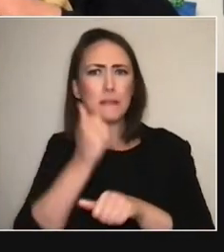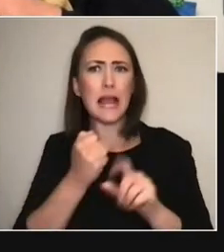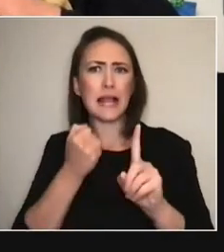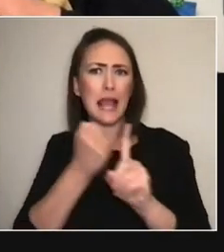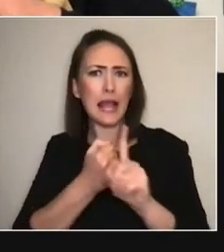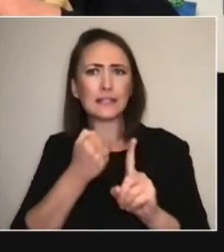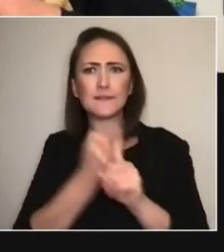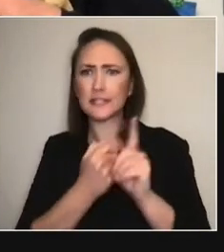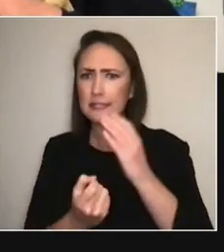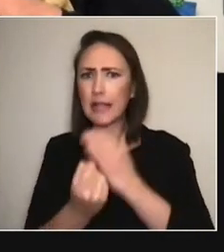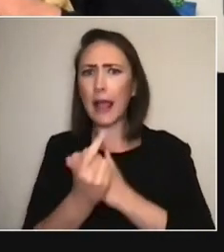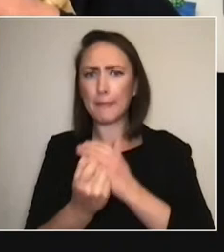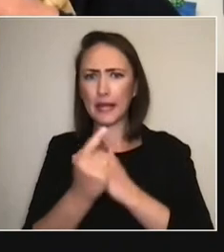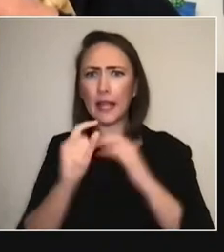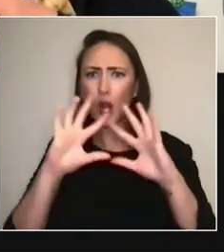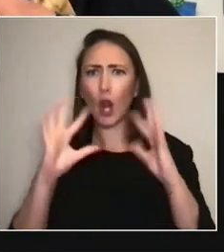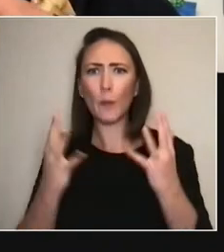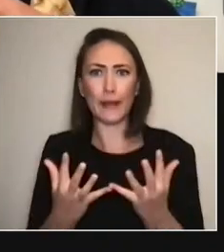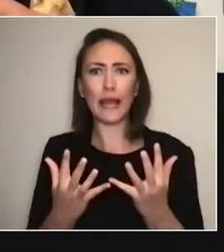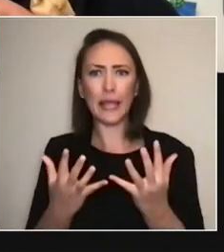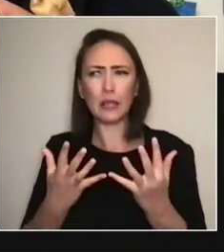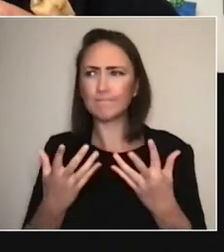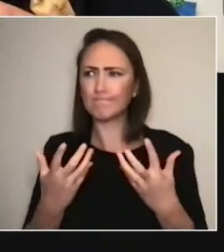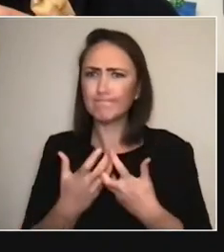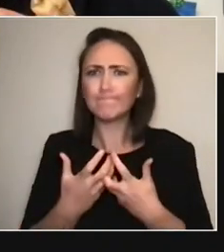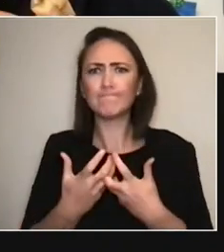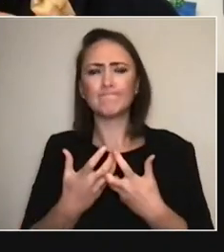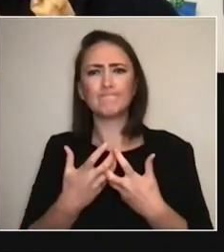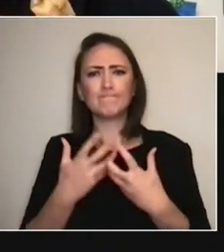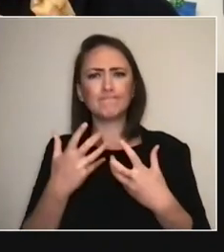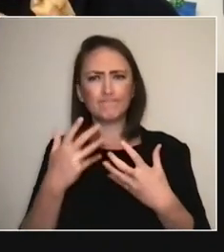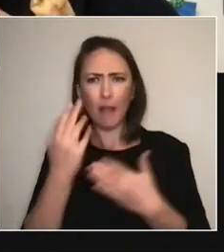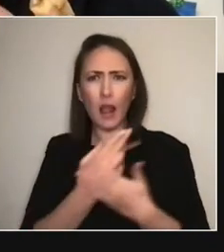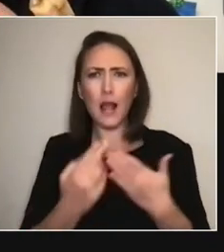we devised a way of doing something that we called 'remote film-making'.